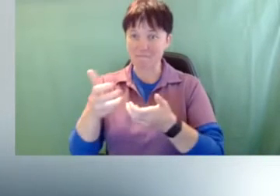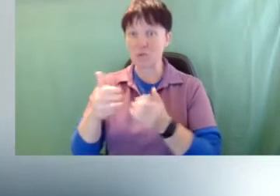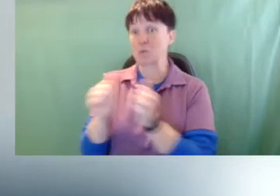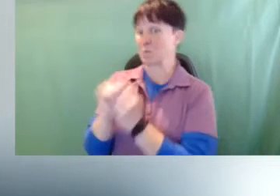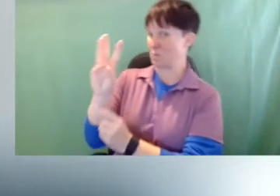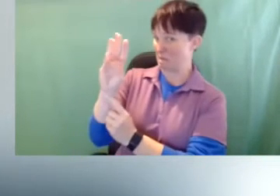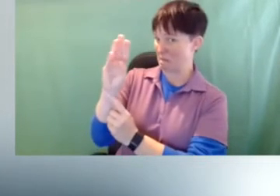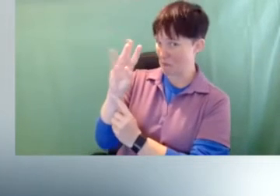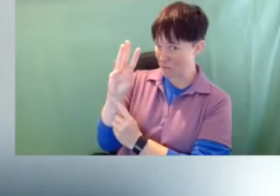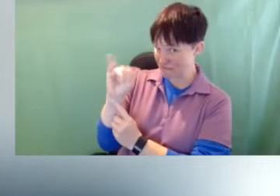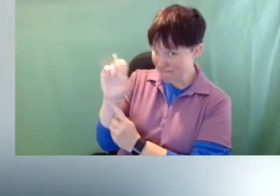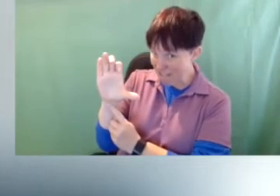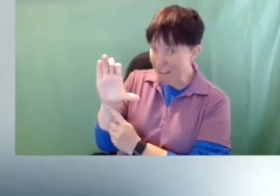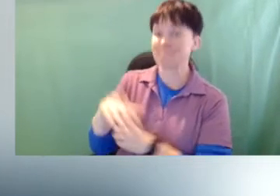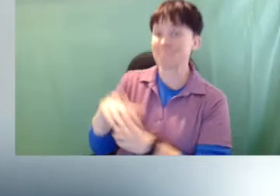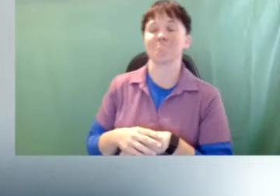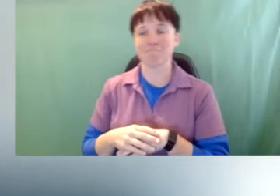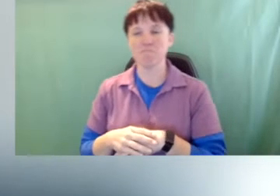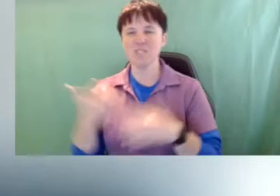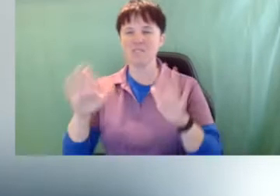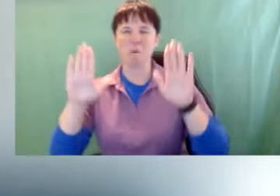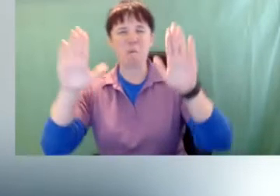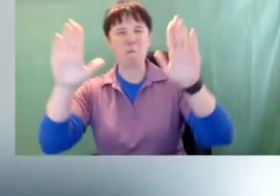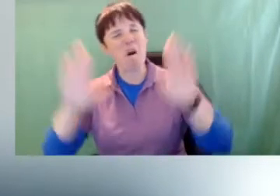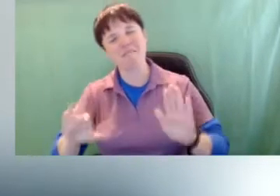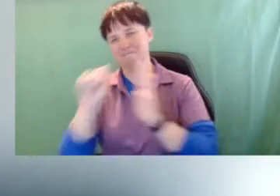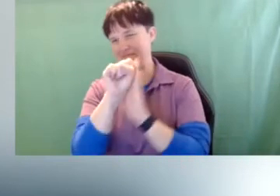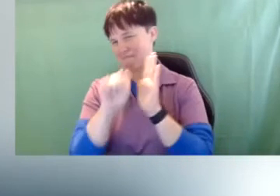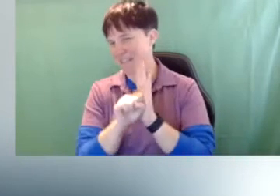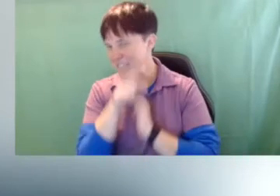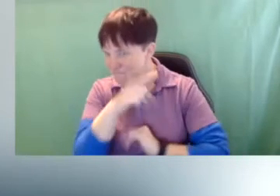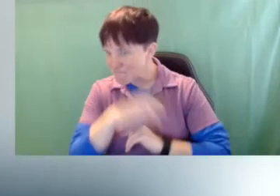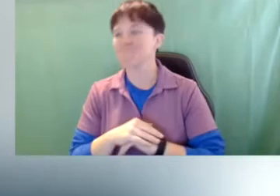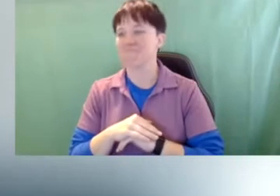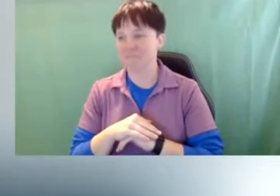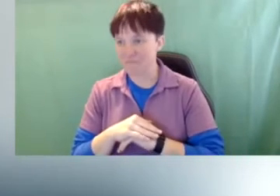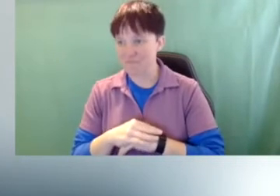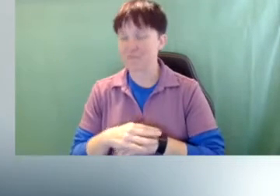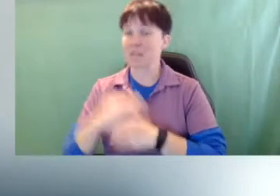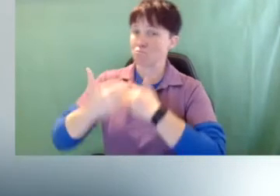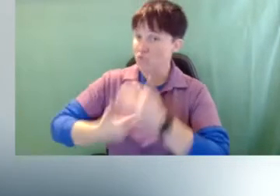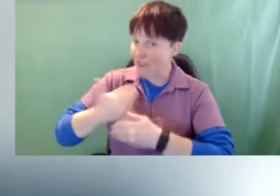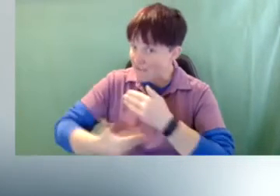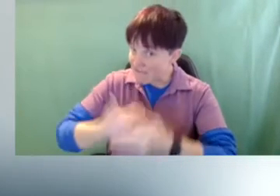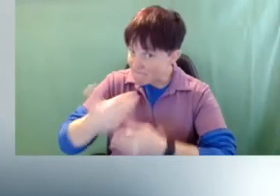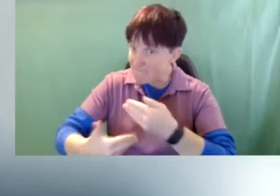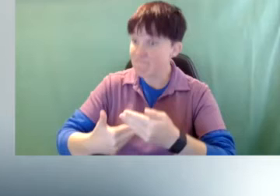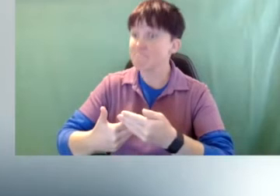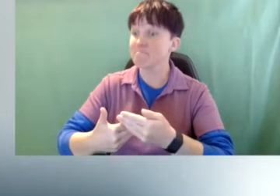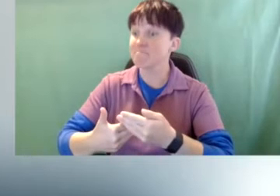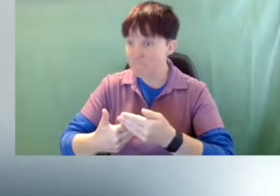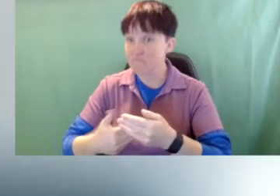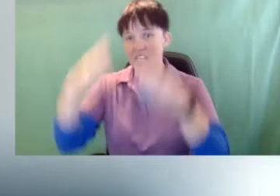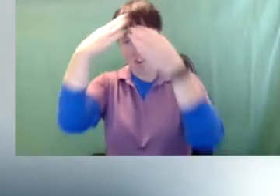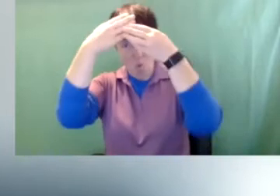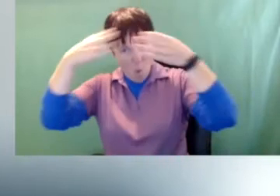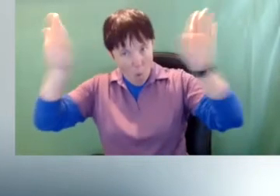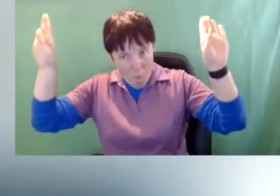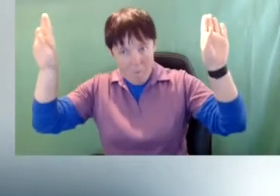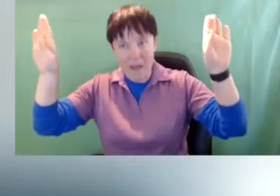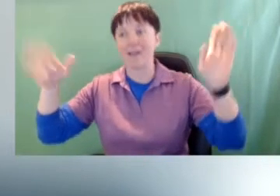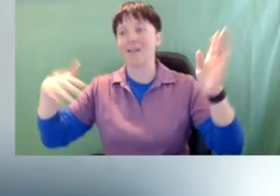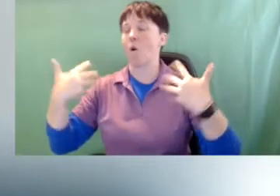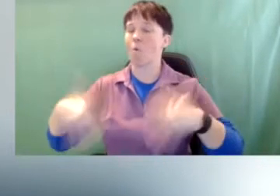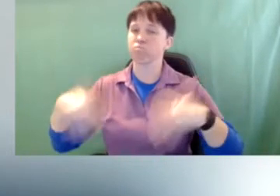such a wonderful state, and progressive and open-minded, and very much and very much advocacy